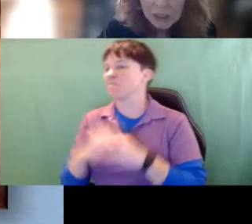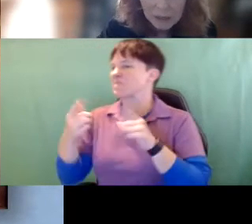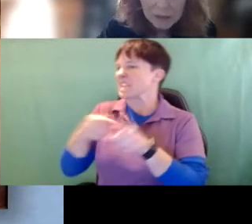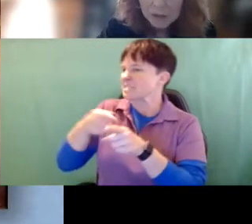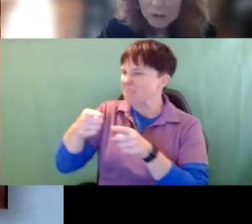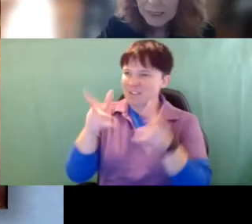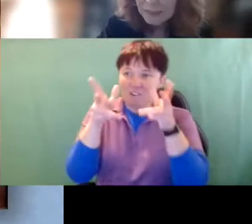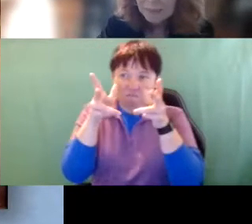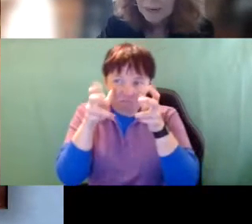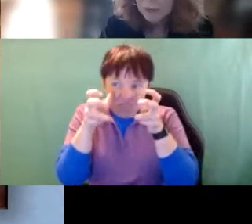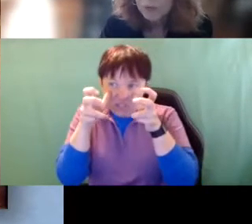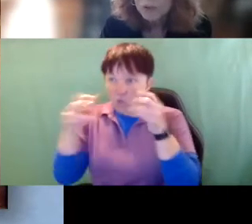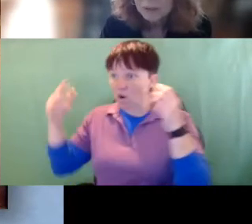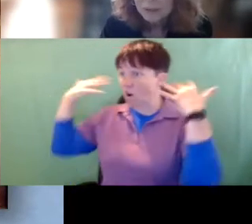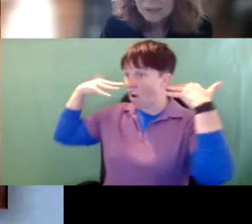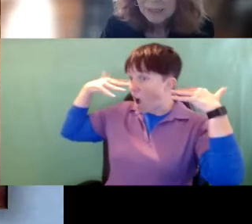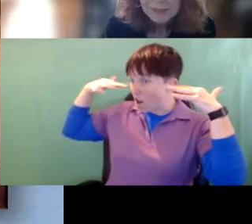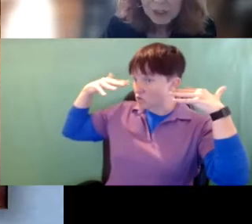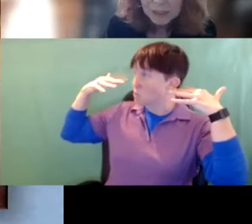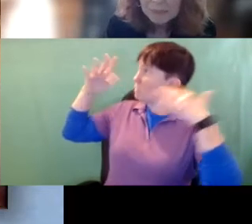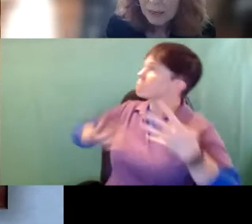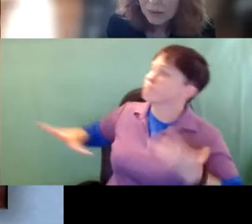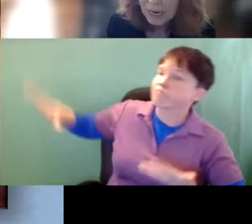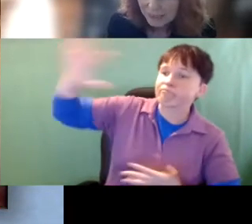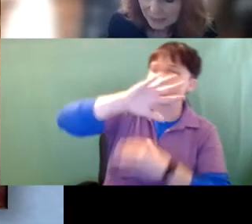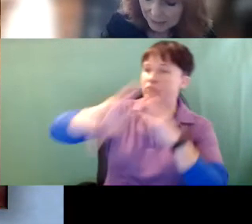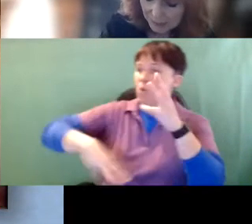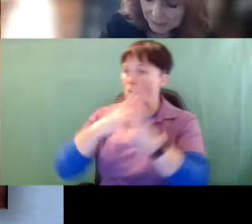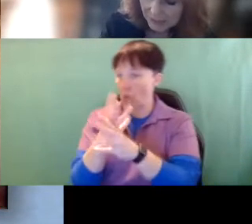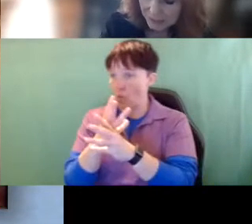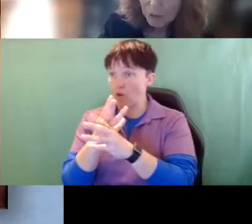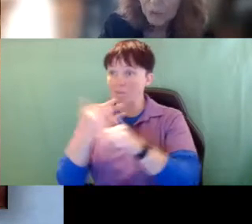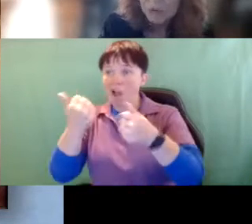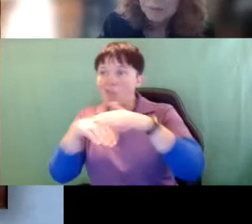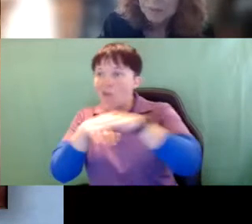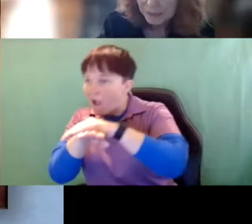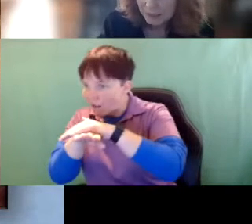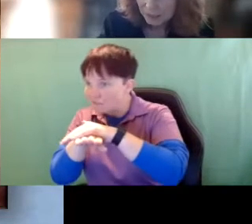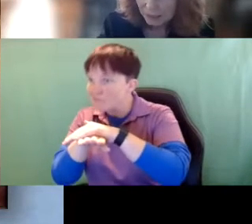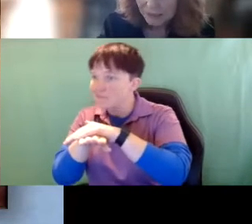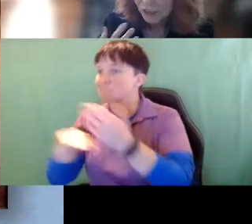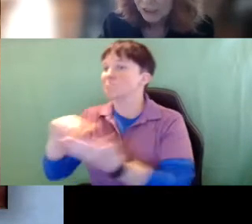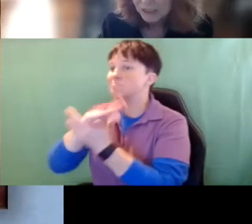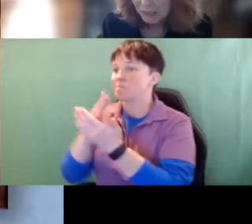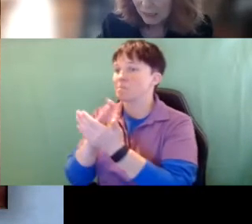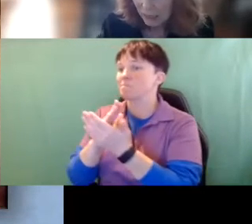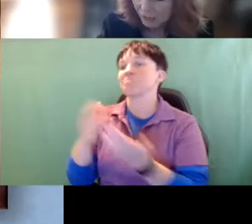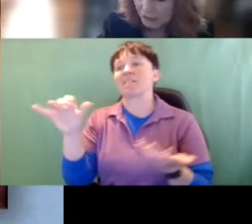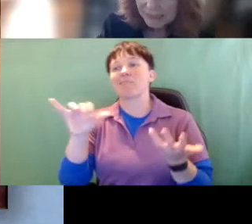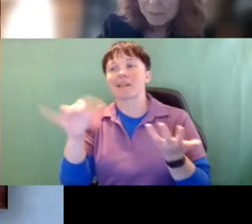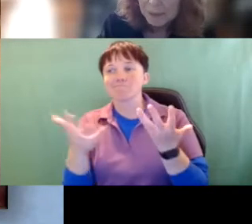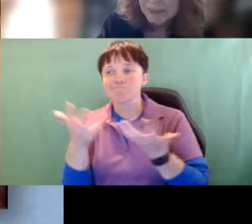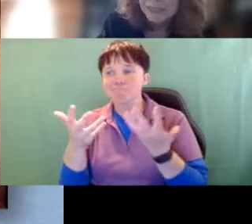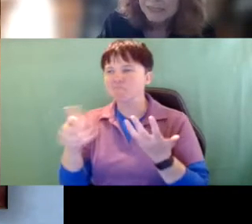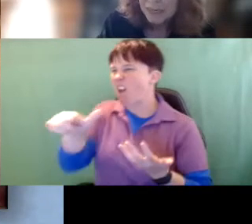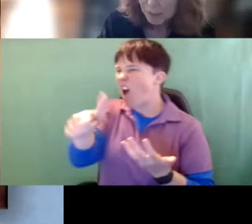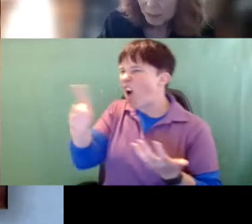auditory about the world. There can be other access pieces, but such as other disabilities